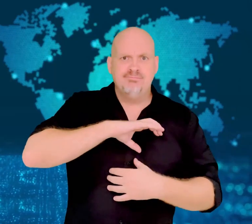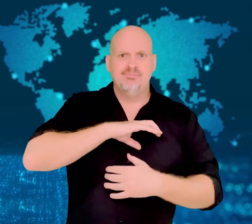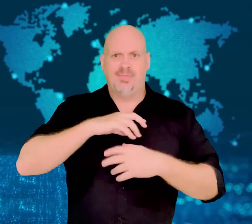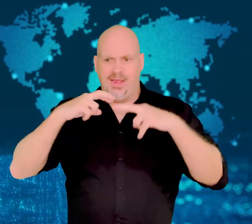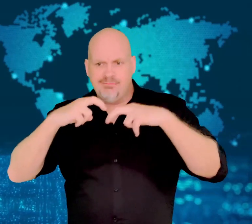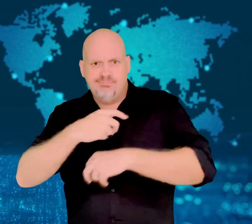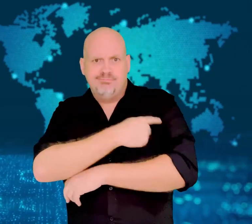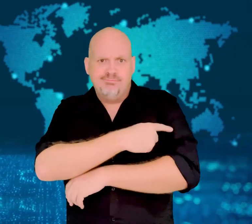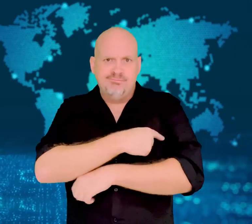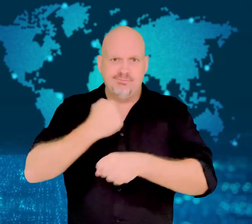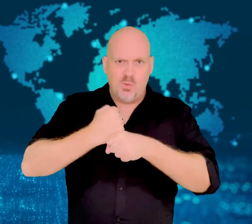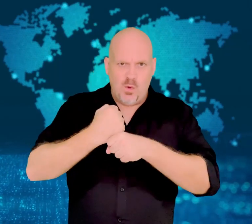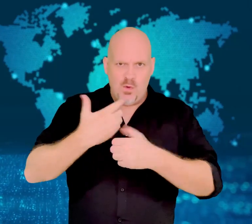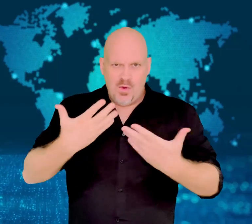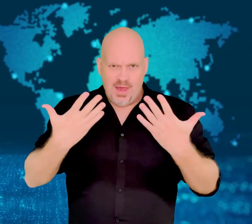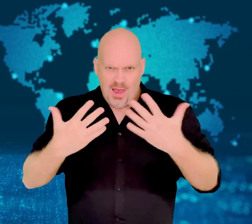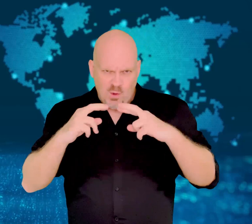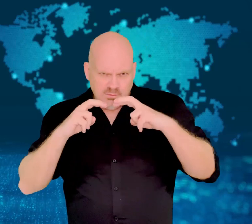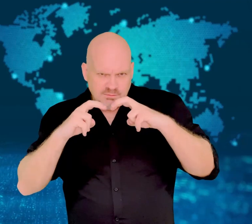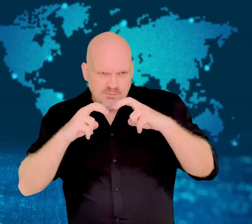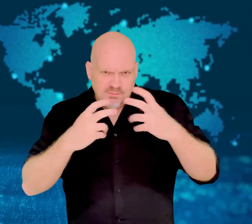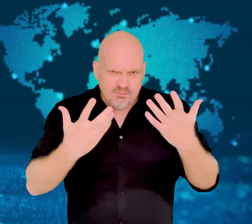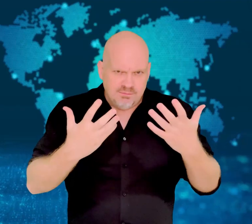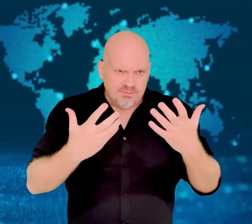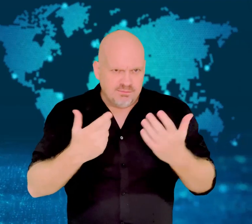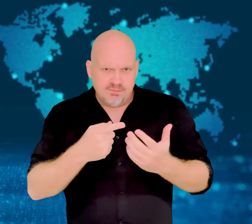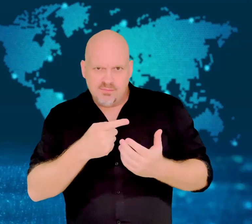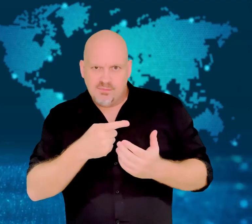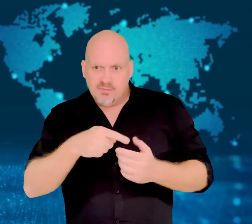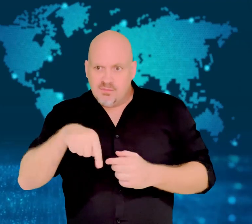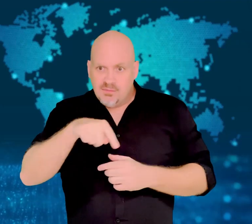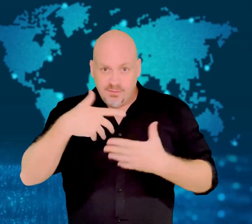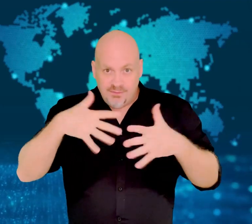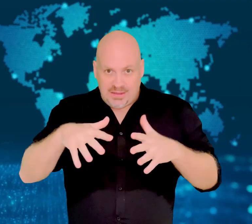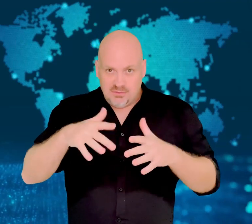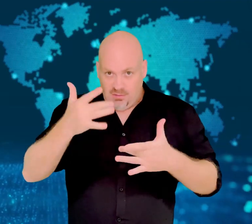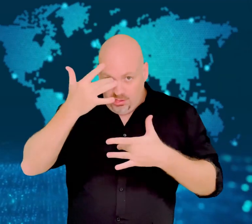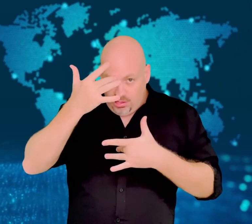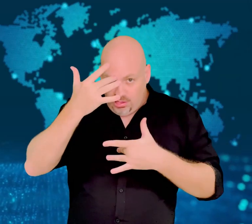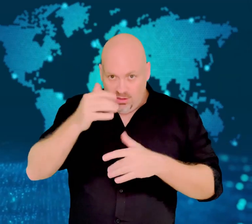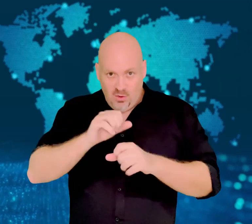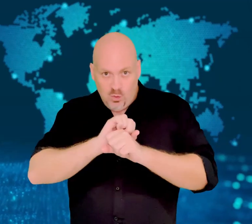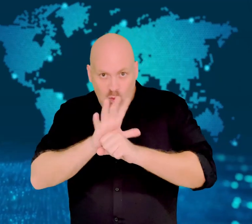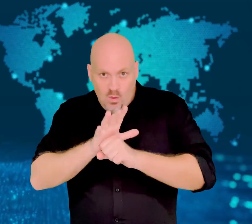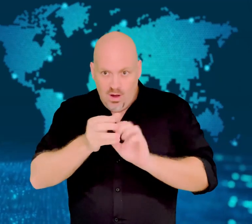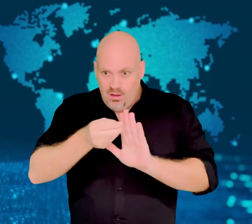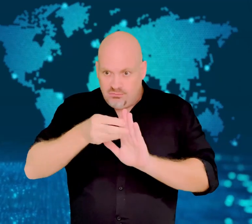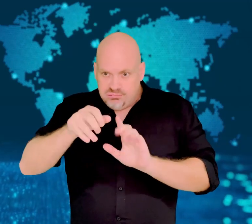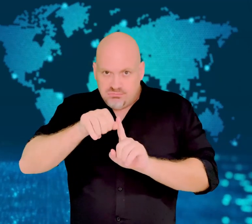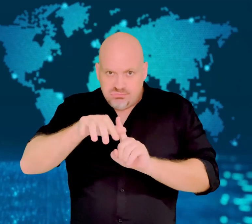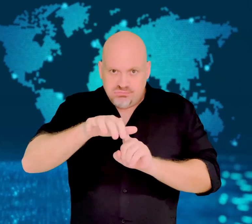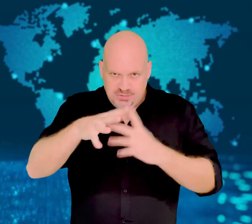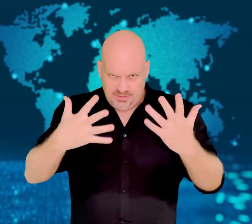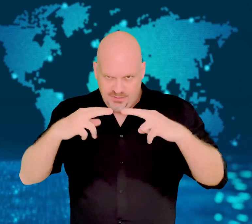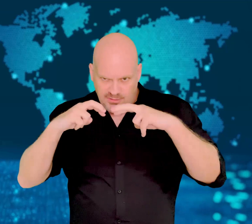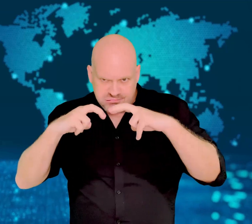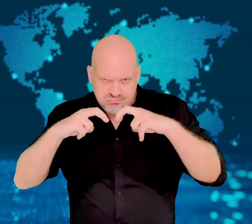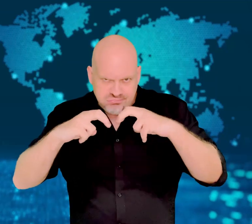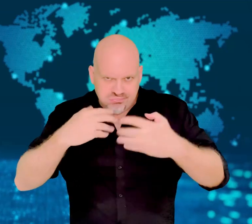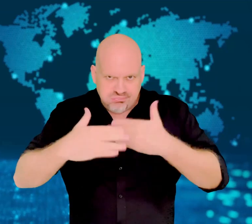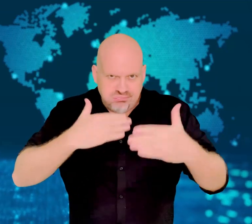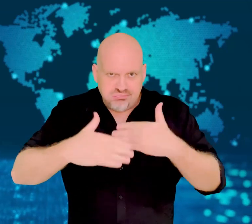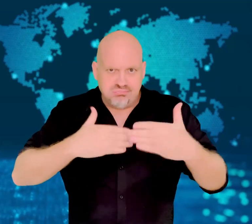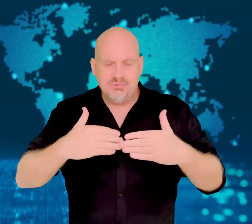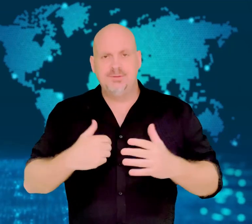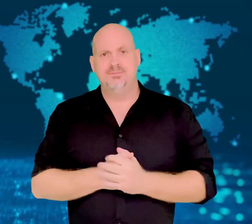Authorities are trying to trace who may have been exposed to COVID-19.